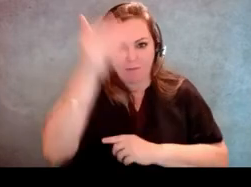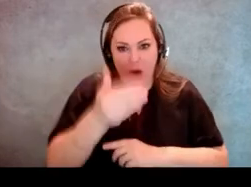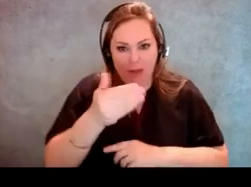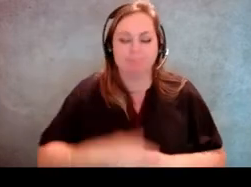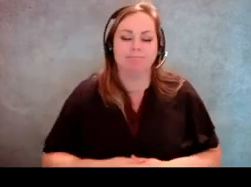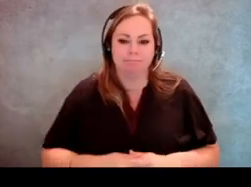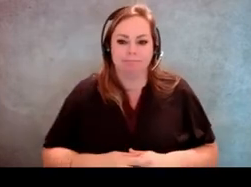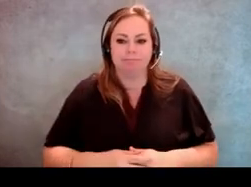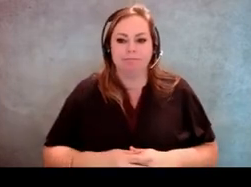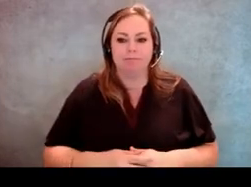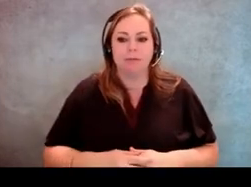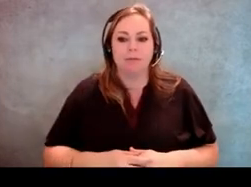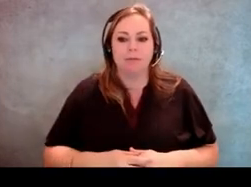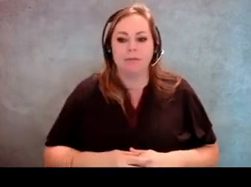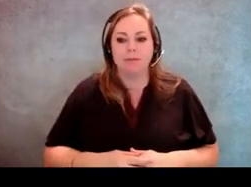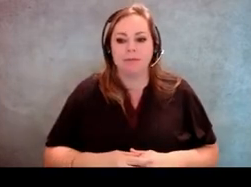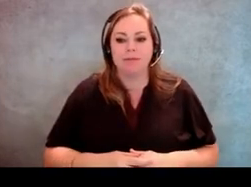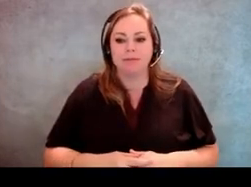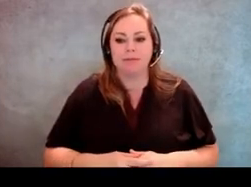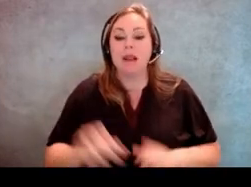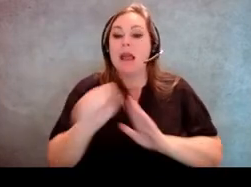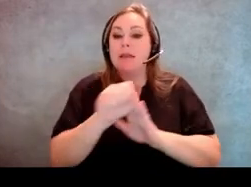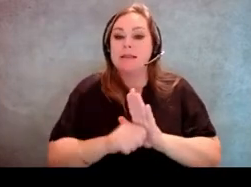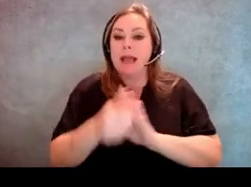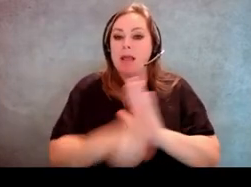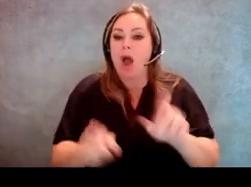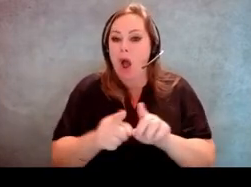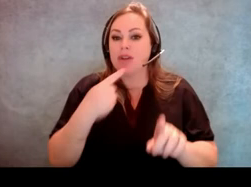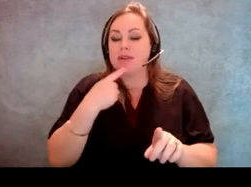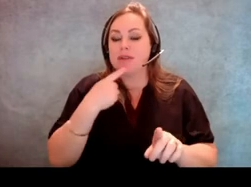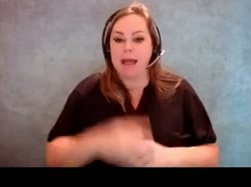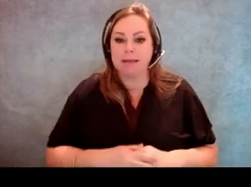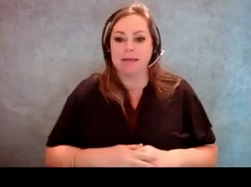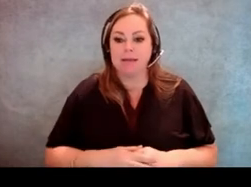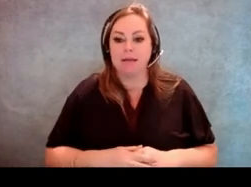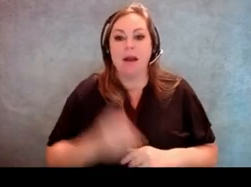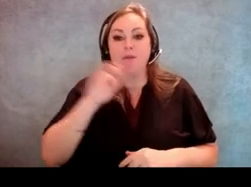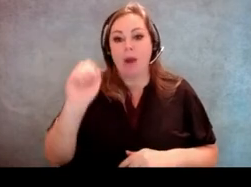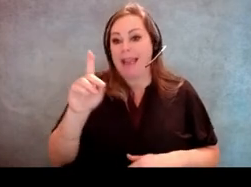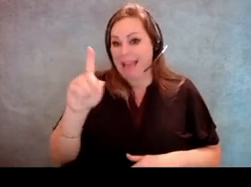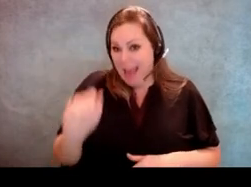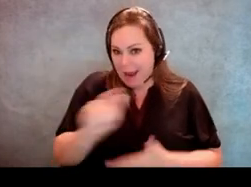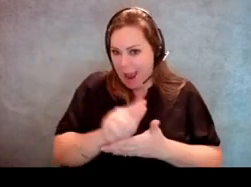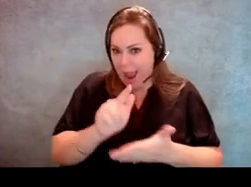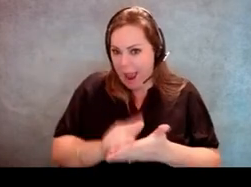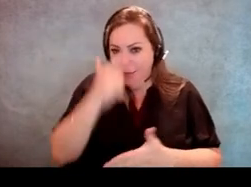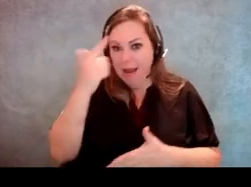Along with the state law there's also just the idea under the Americans with Disabilities Act if because of someone's support